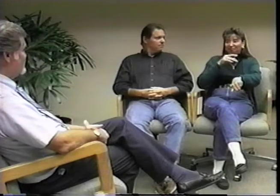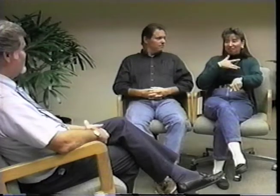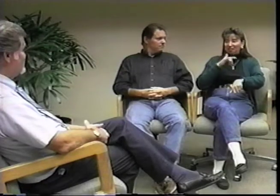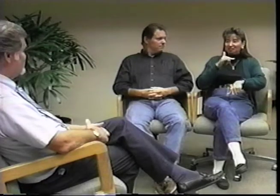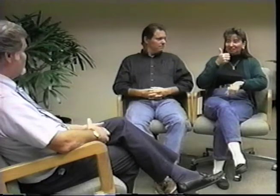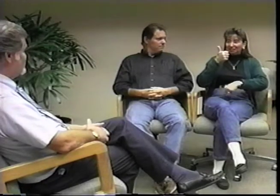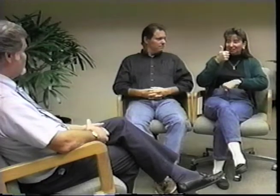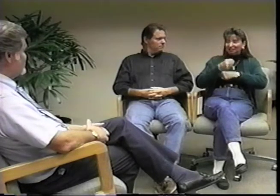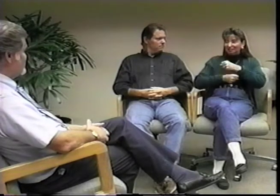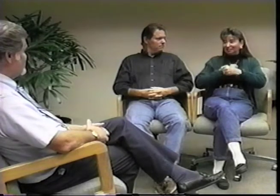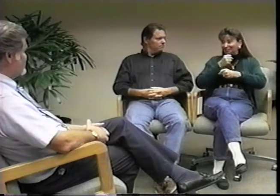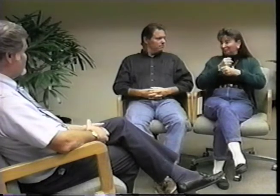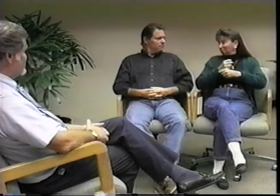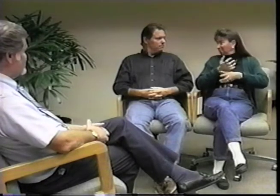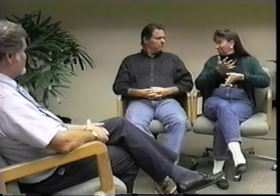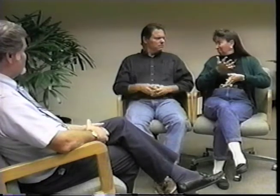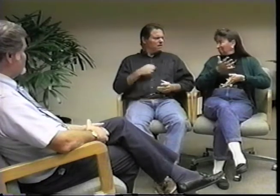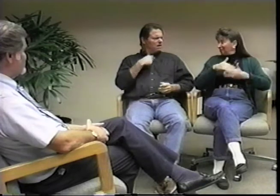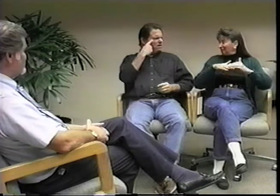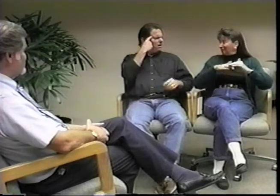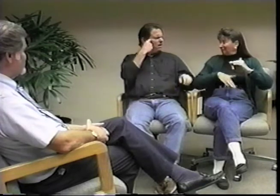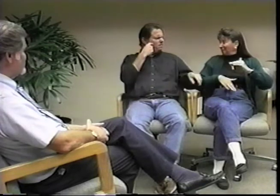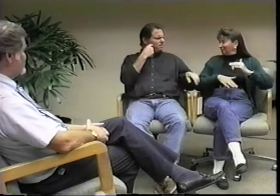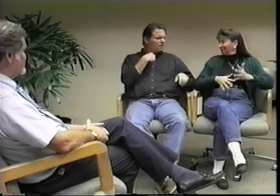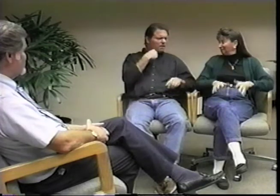It hasn't felt that long, it feels more like ten maybe.